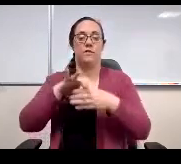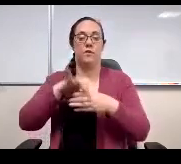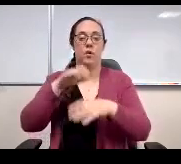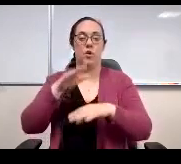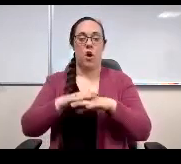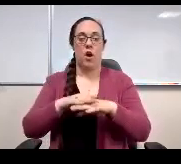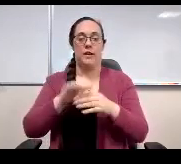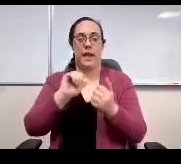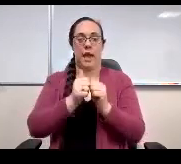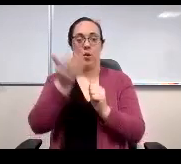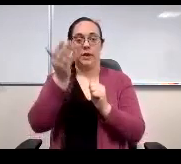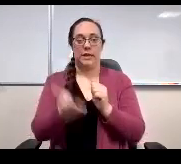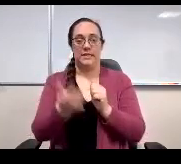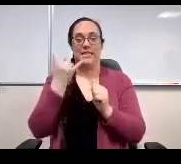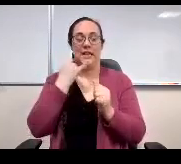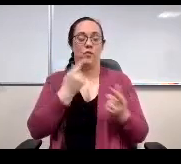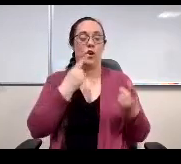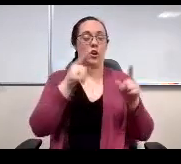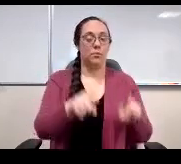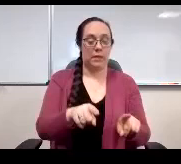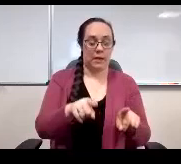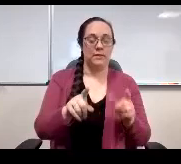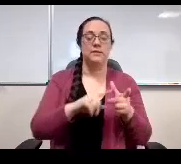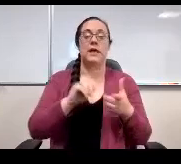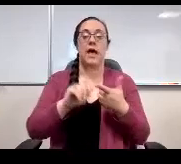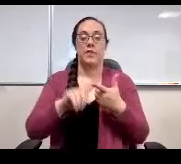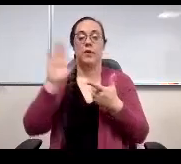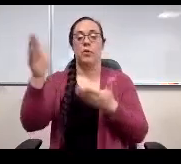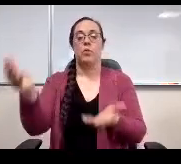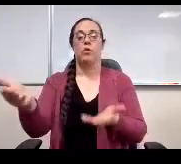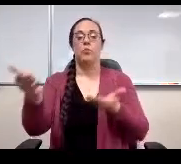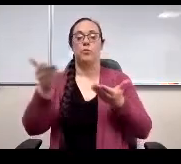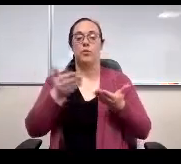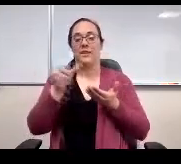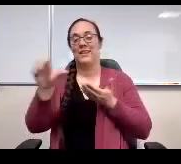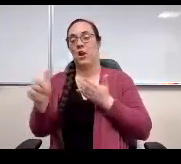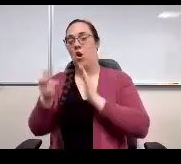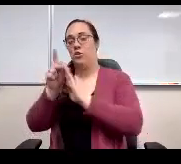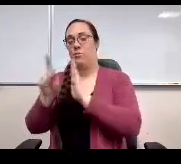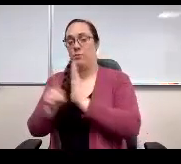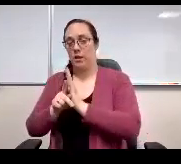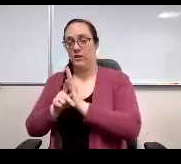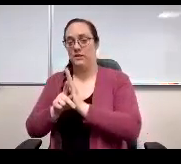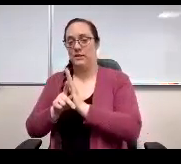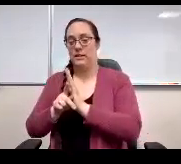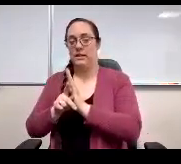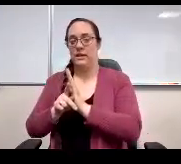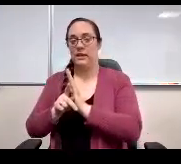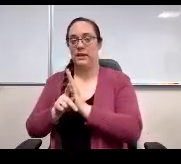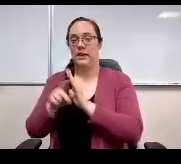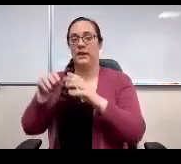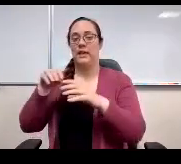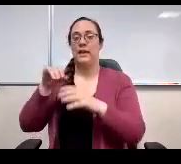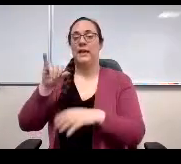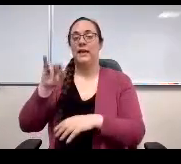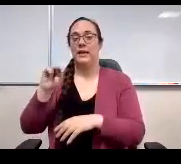about whether we're in compliance. And then we will bring forward the other policy in consent or the policy again, in consent with that one word change,